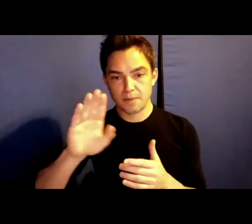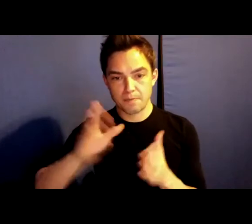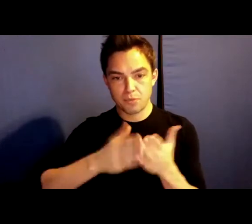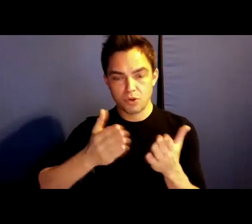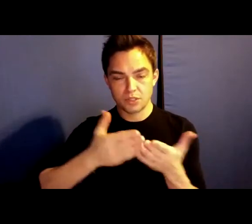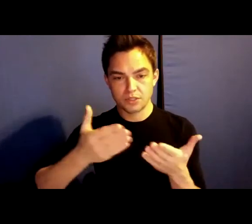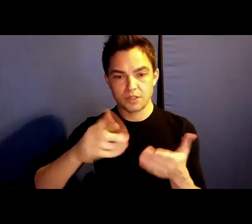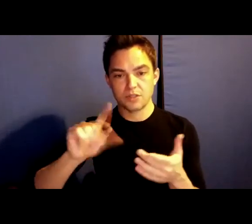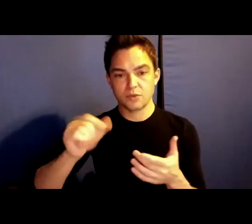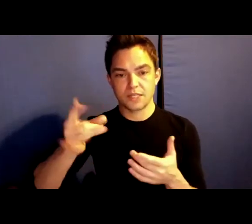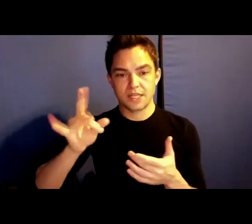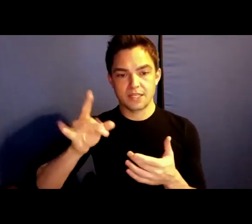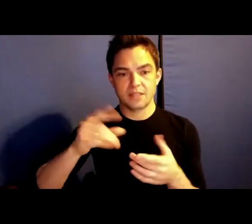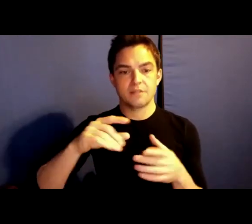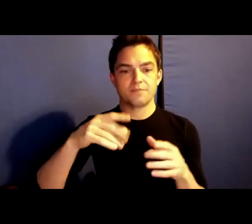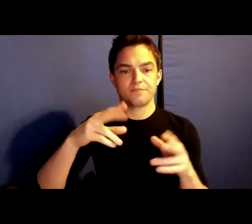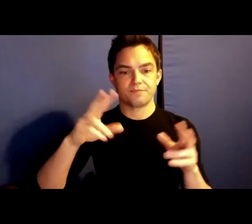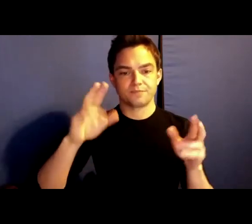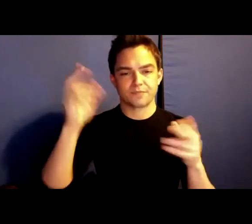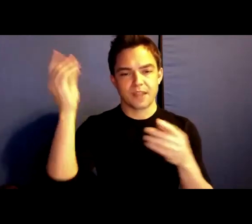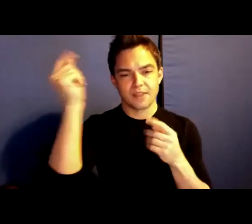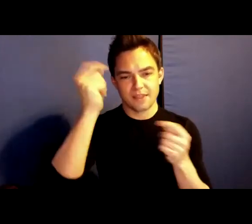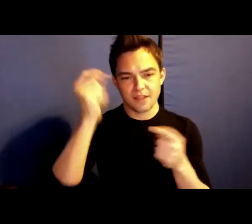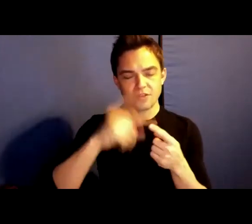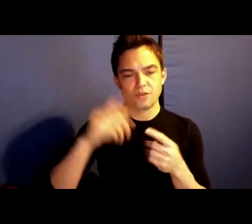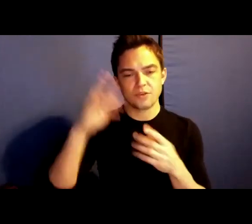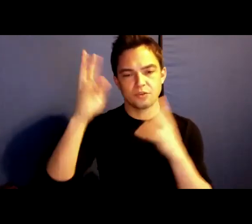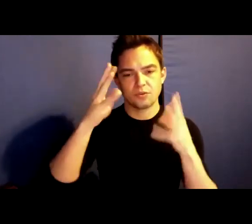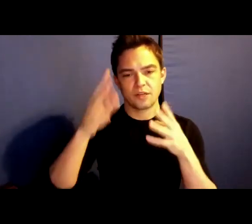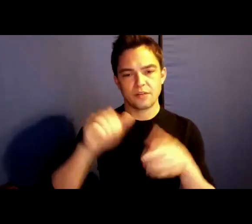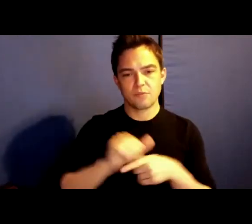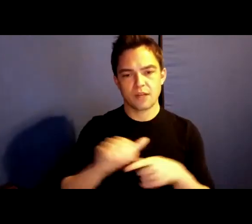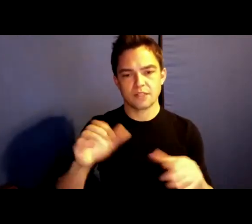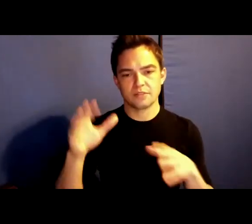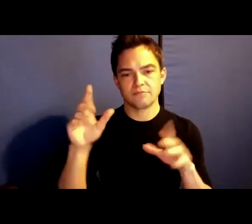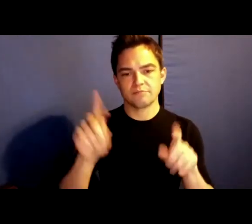Which turns theory into creative praxis through an experimental meditation on the body as